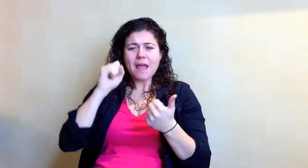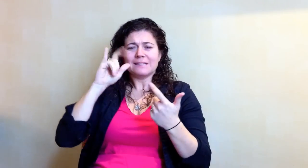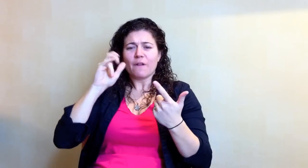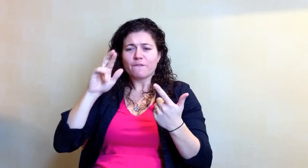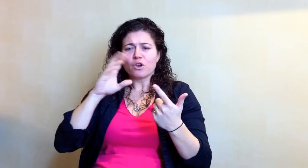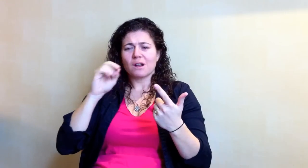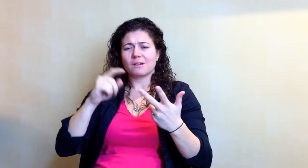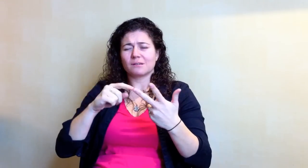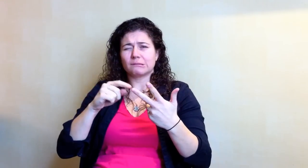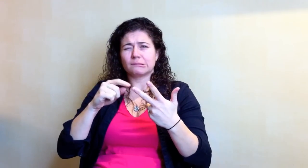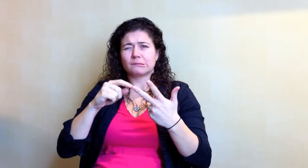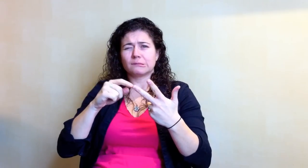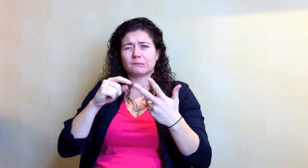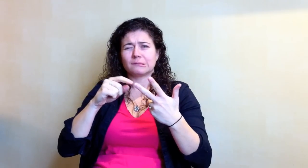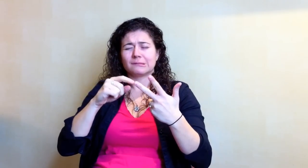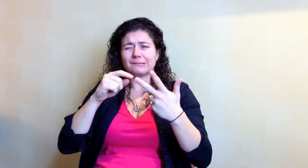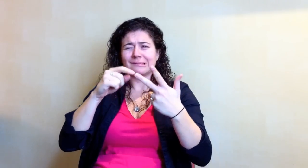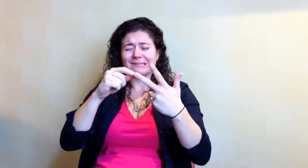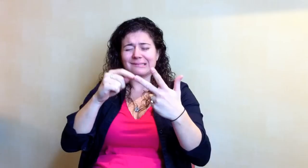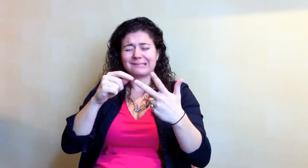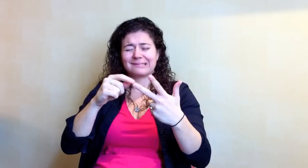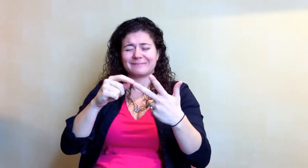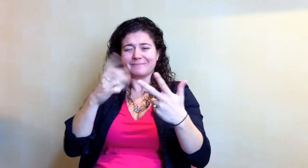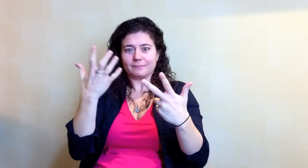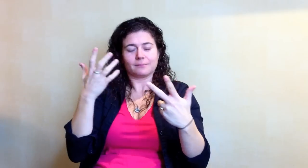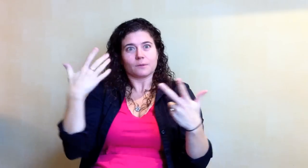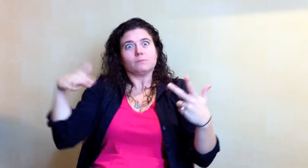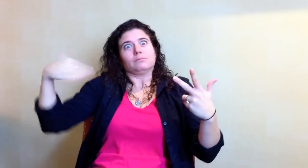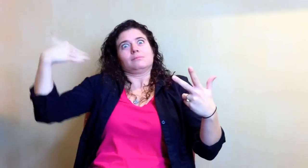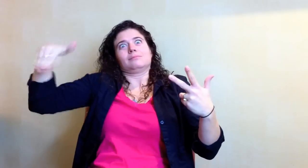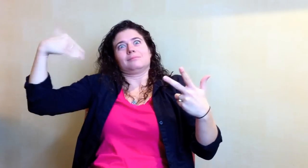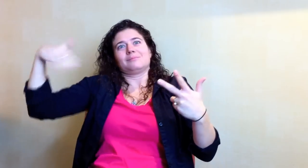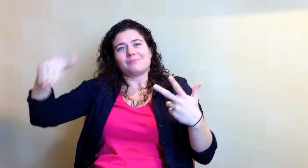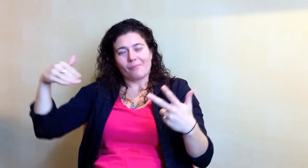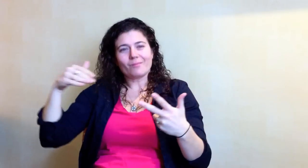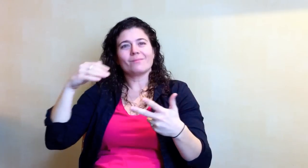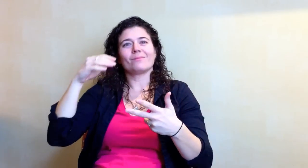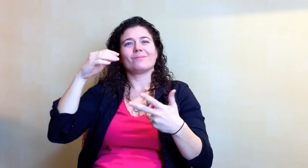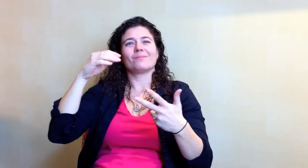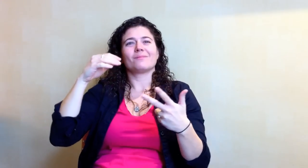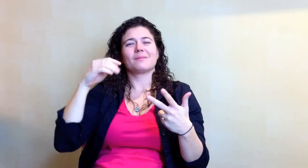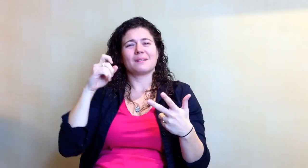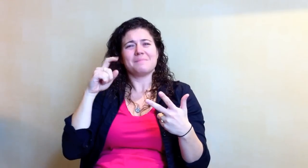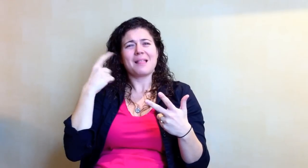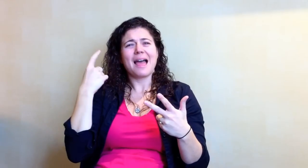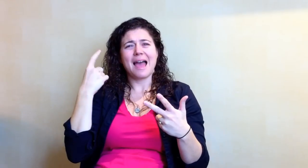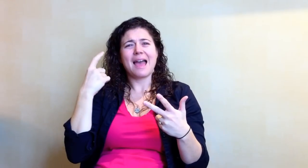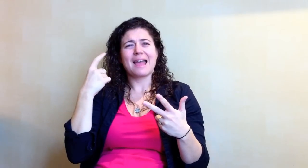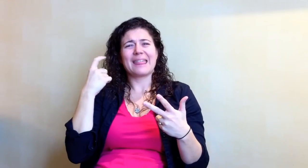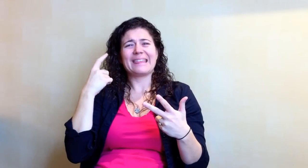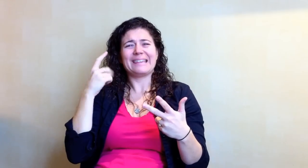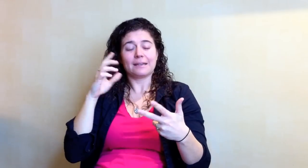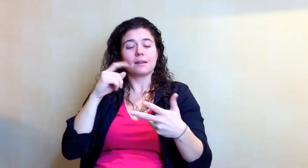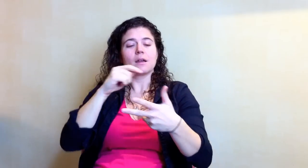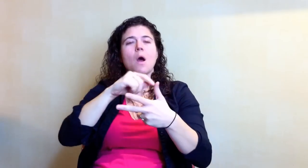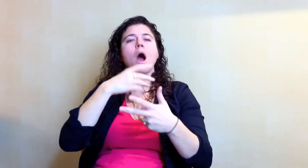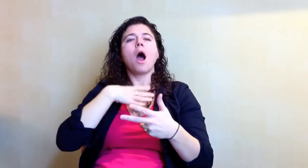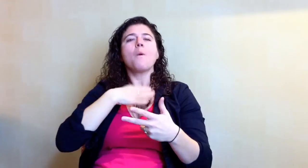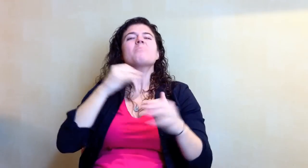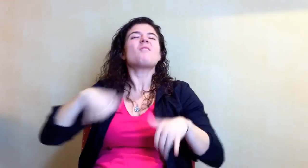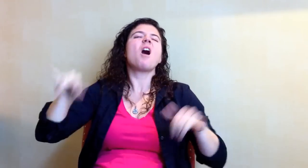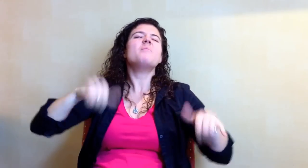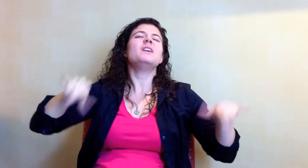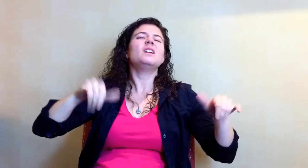White, Silver, and one more...the most special out of all! I think it is the black pearl. The white pearl is very common.